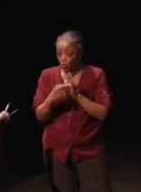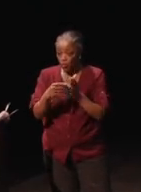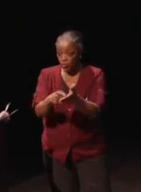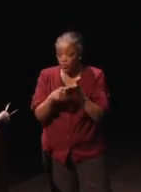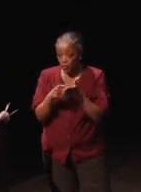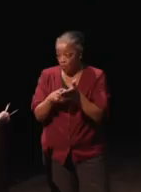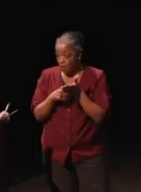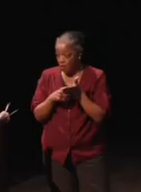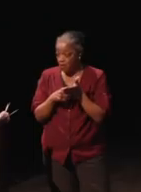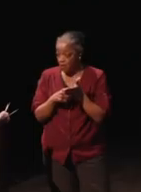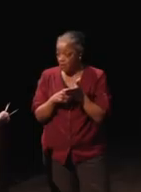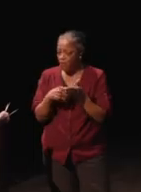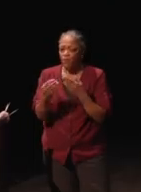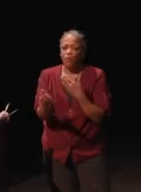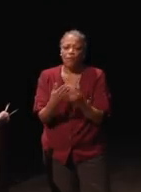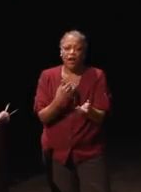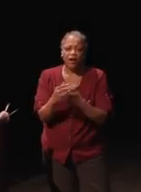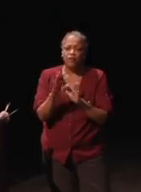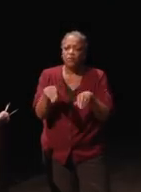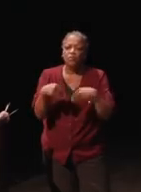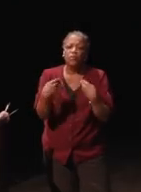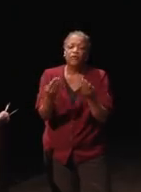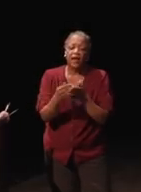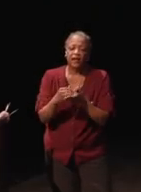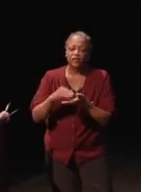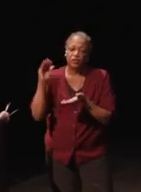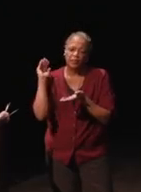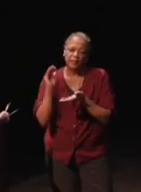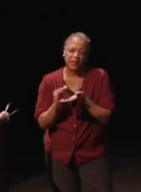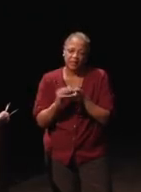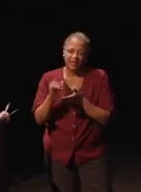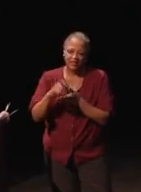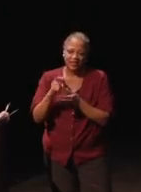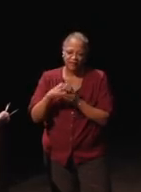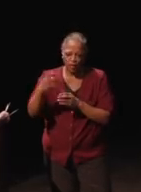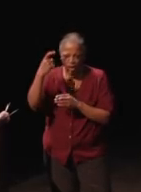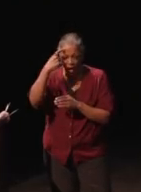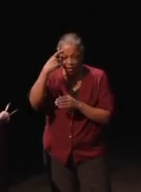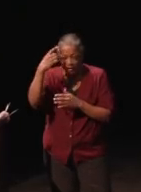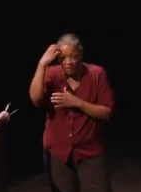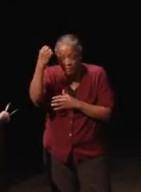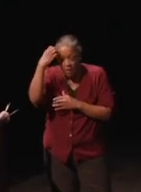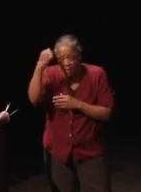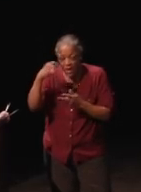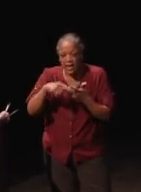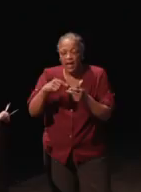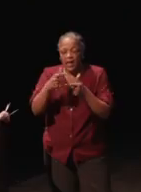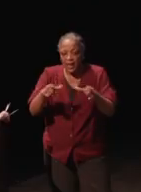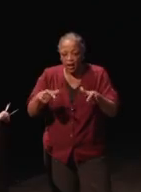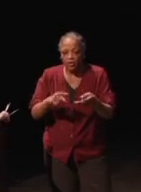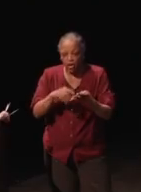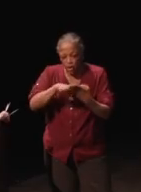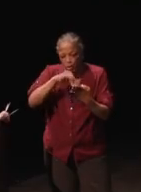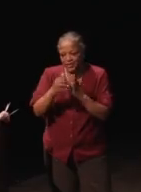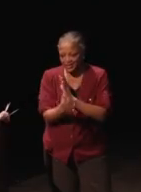that whatever you're providing should minimize the need for cognitive memory language and learning skills by the user,